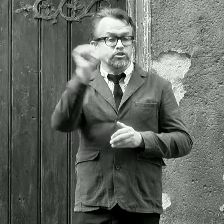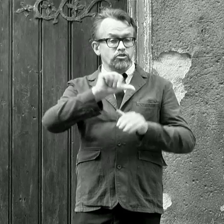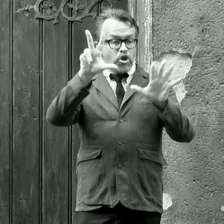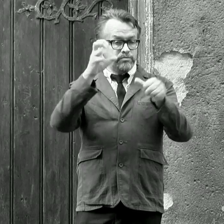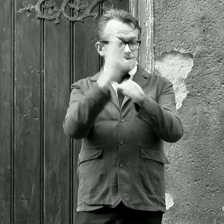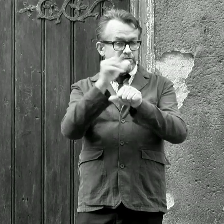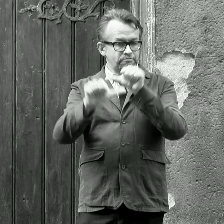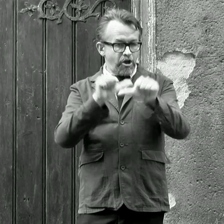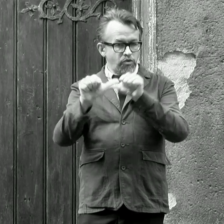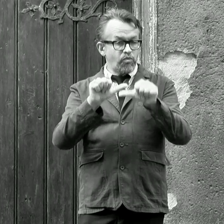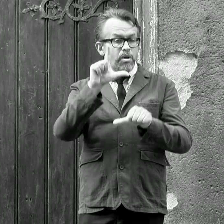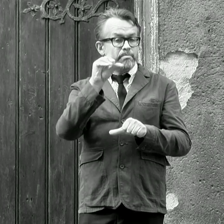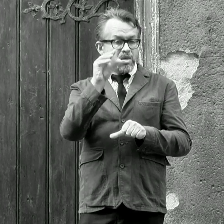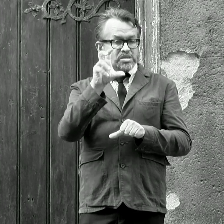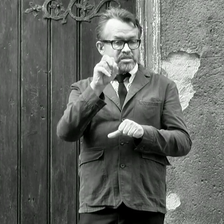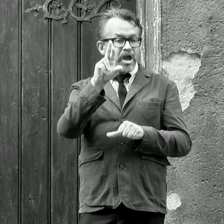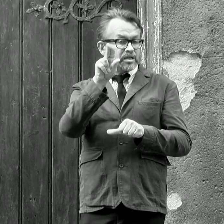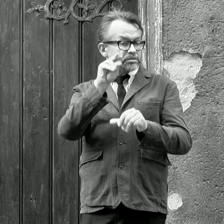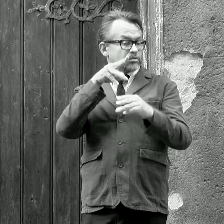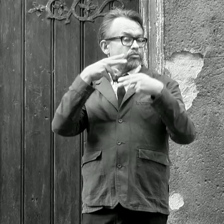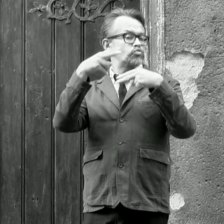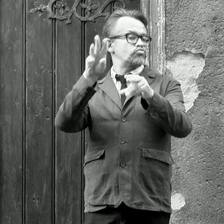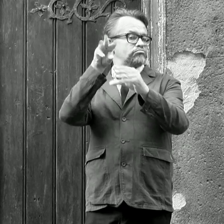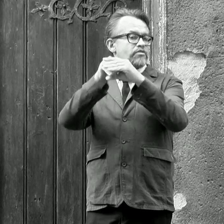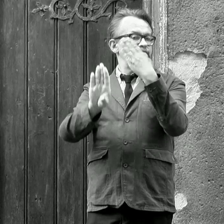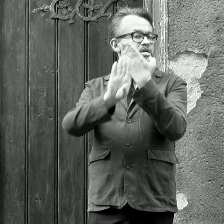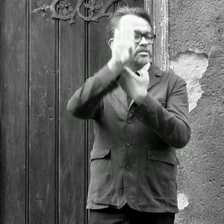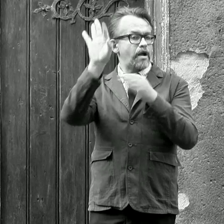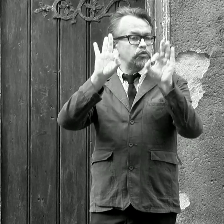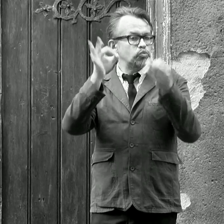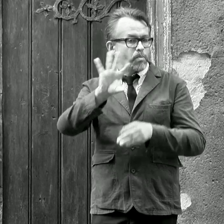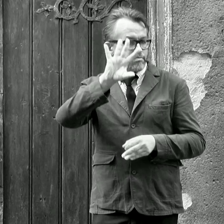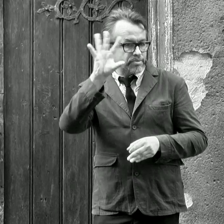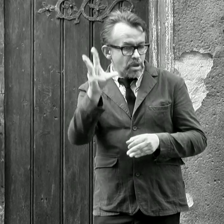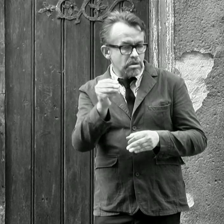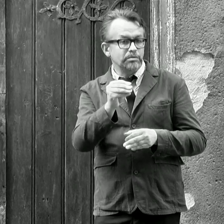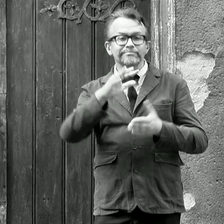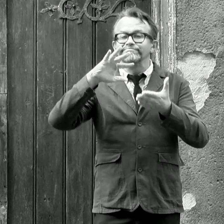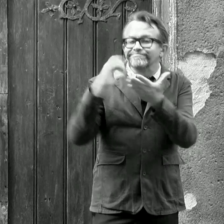In 1840 Feliks Pęczarski took part in the Public Exhibition of Fine Arts, showing "Cheats" and picture of the "Mother of God".